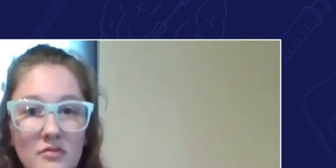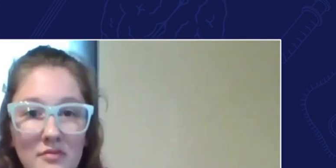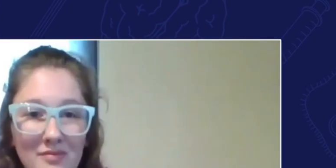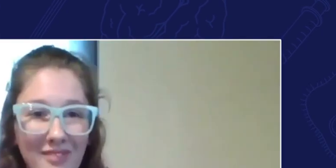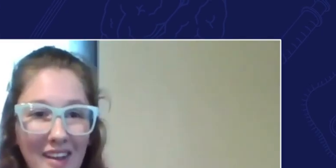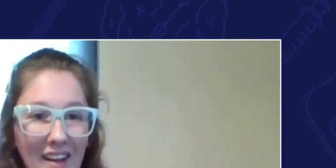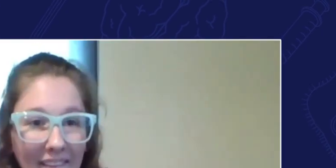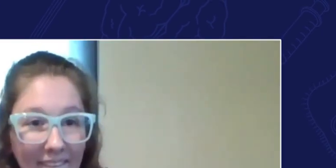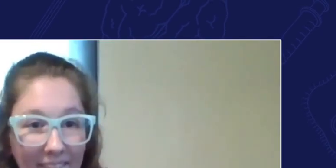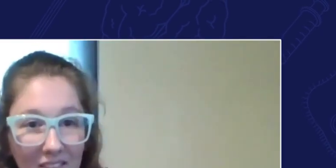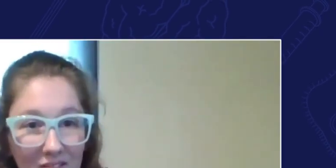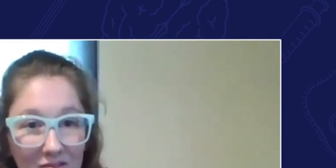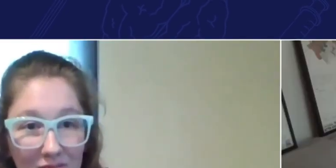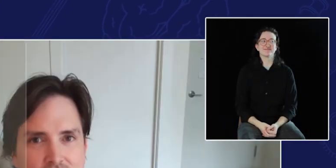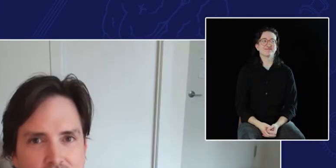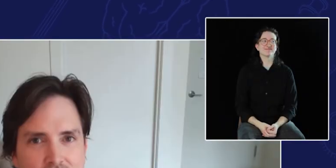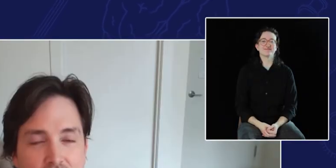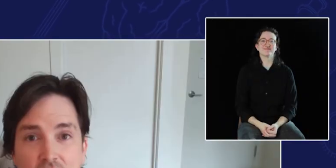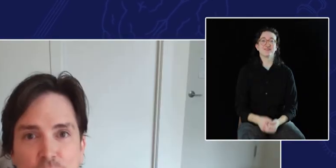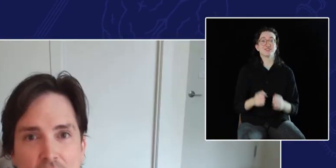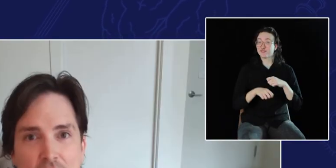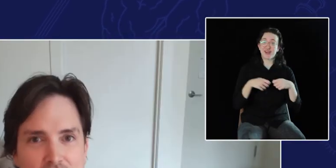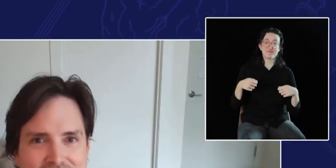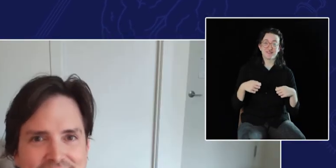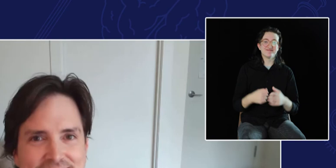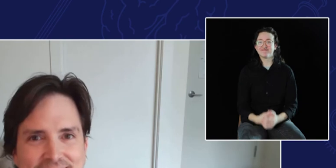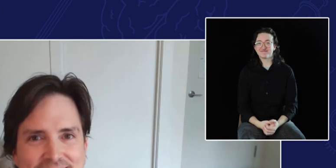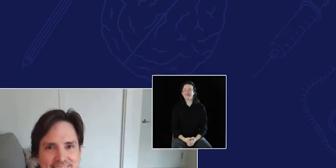[HAYLIE & DR. RUFFIN]: And that's a wrap.